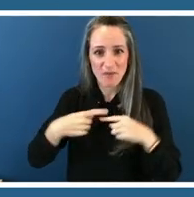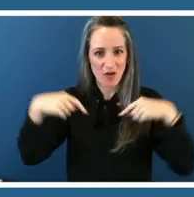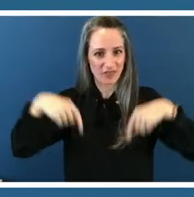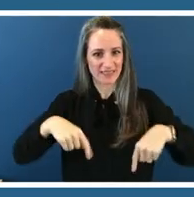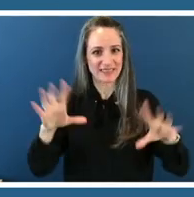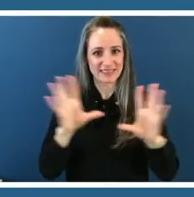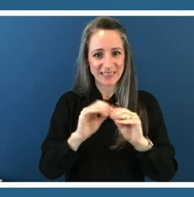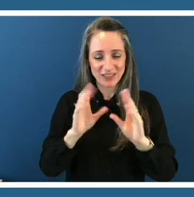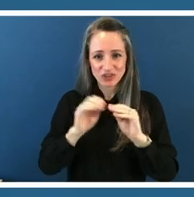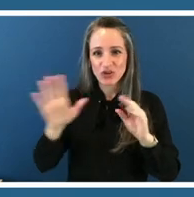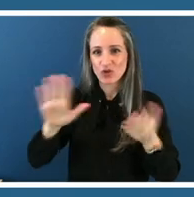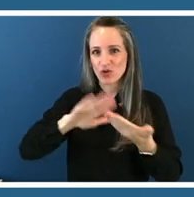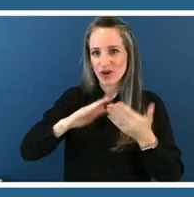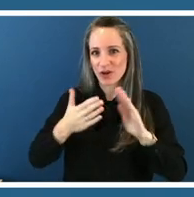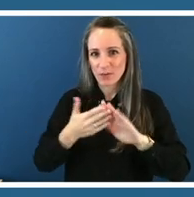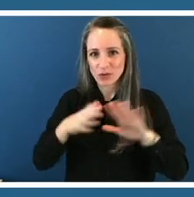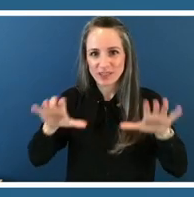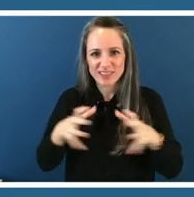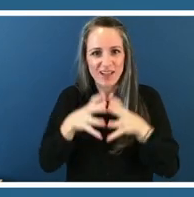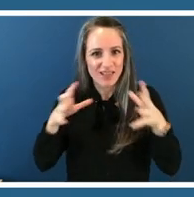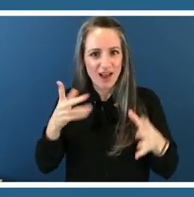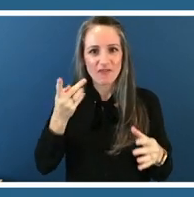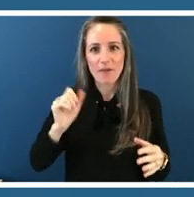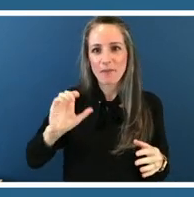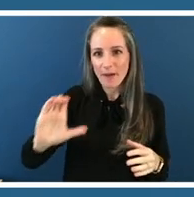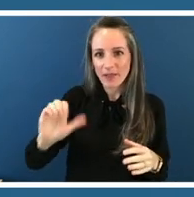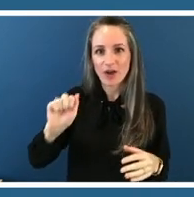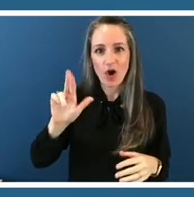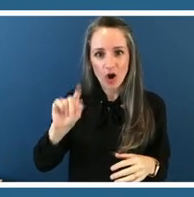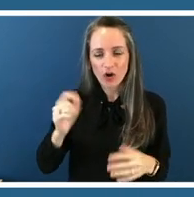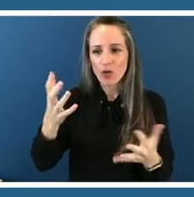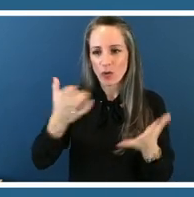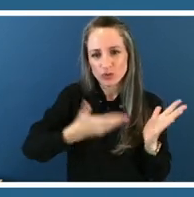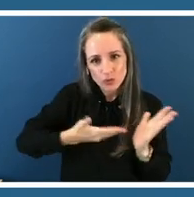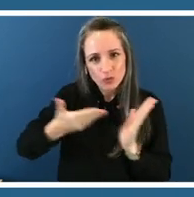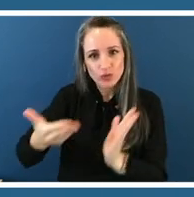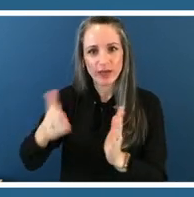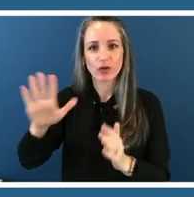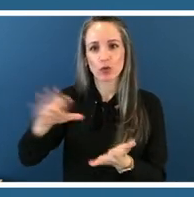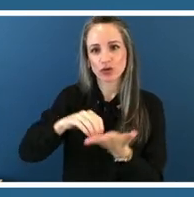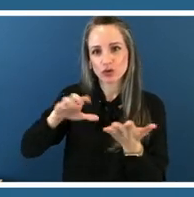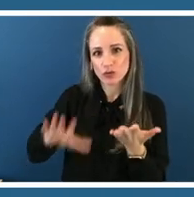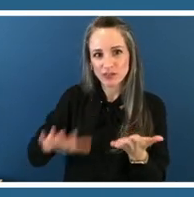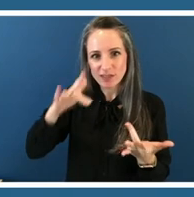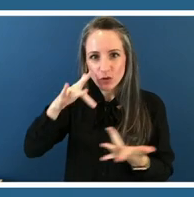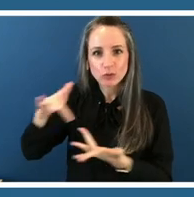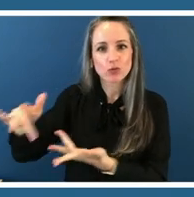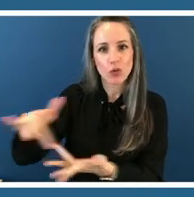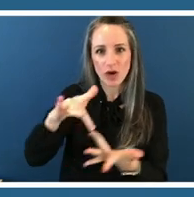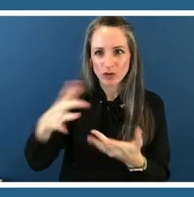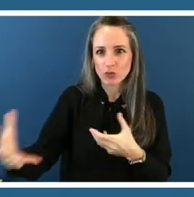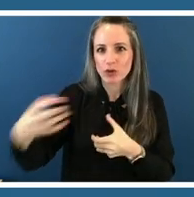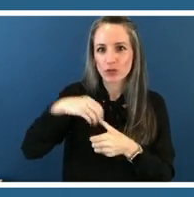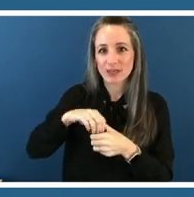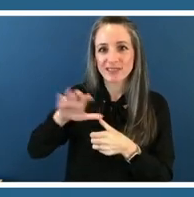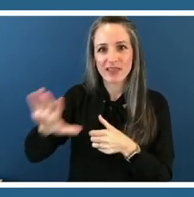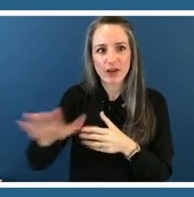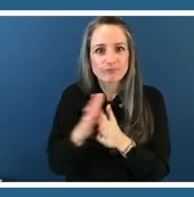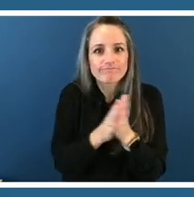and your dream is to take your students on a tour to increase engagement in the arts i love that